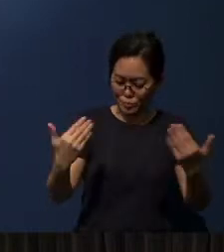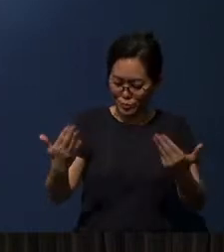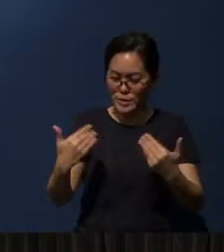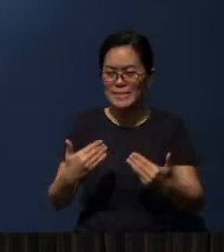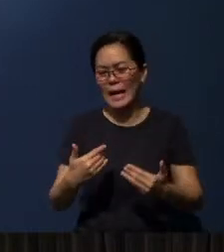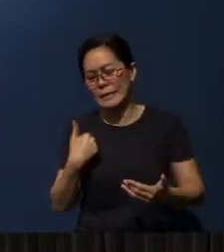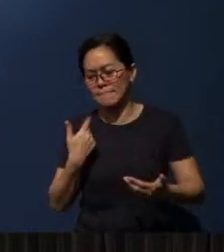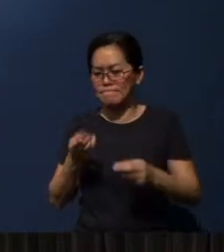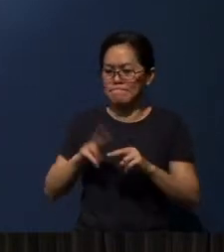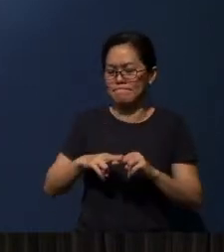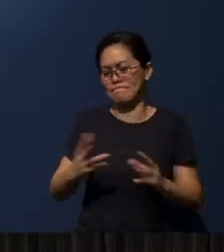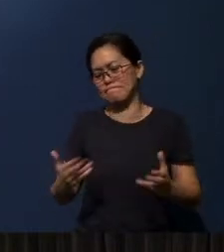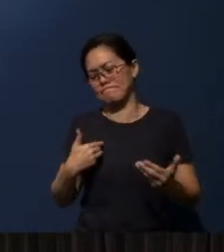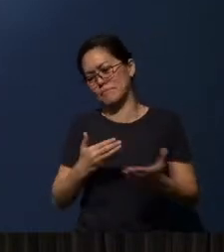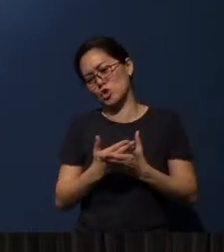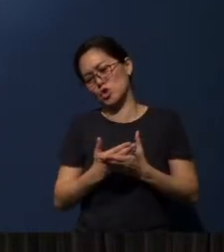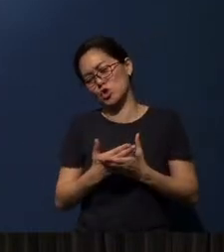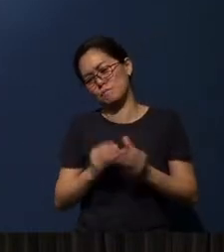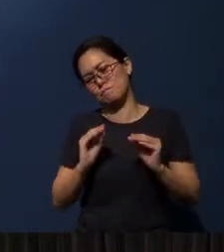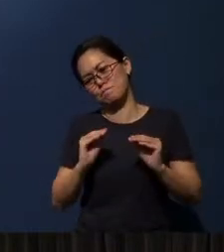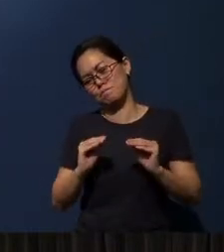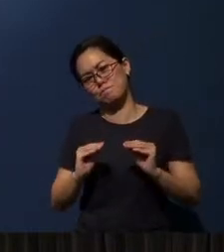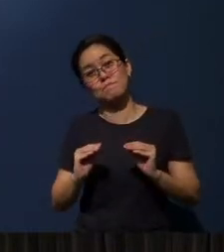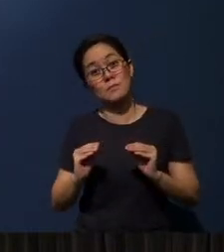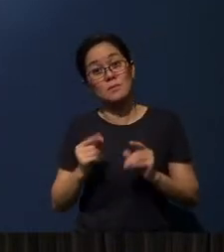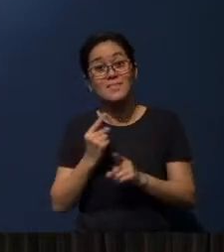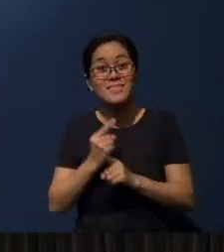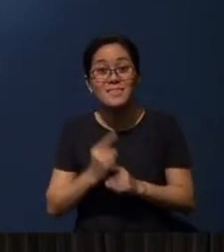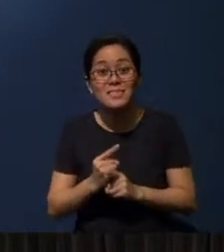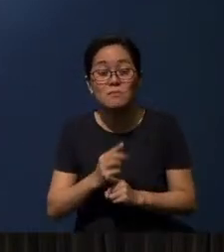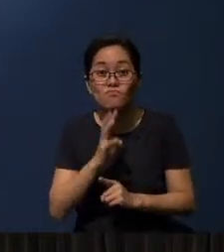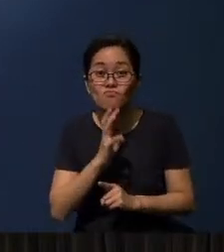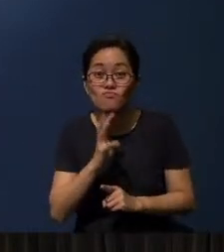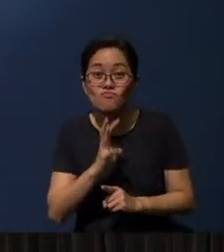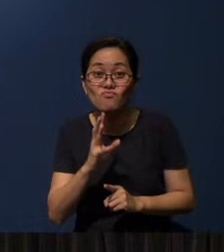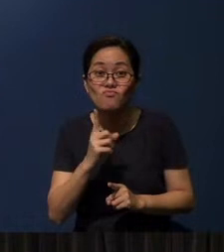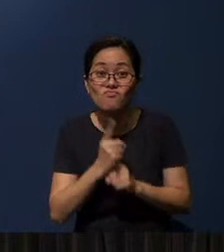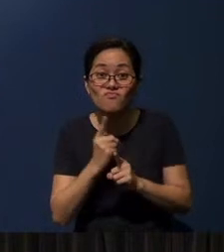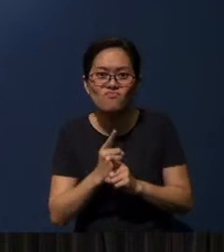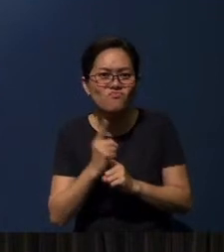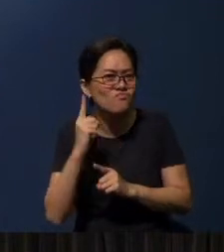“Let me just share with you and teach you the Bible.” Isn't that speaking? Isn't that listening?